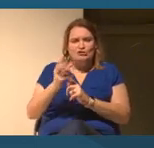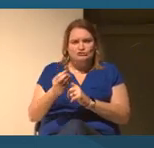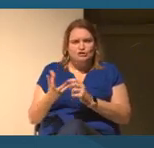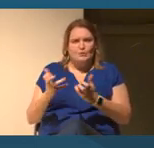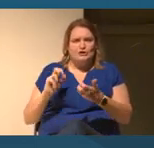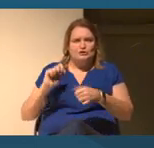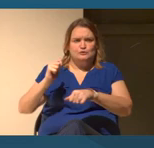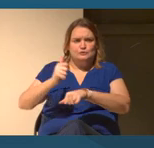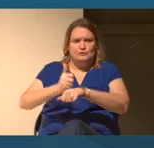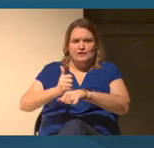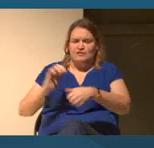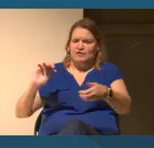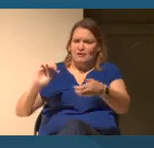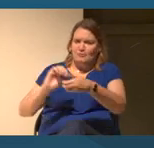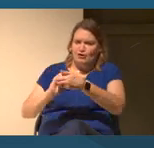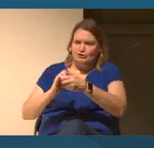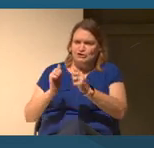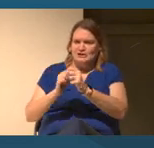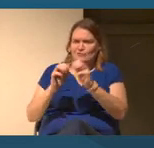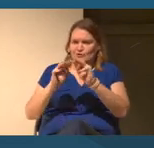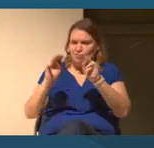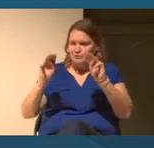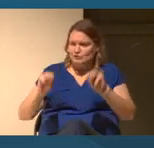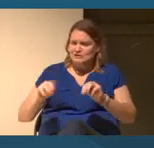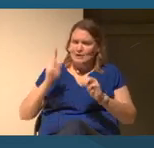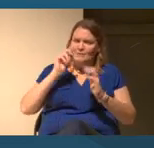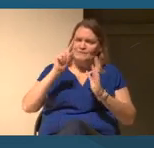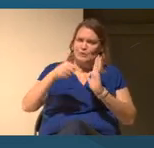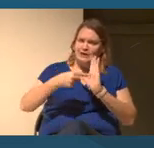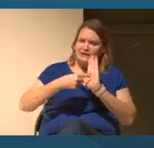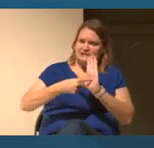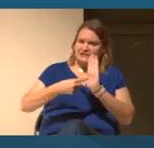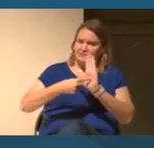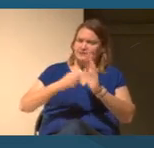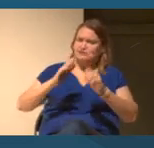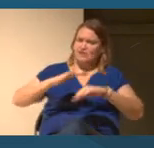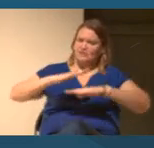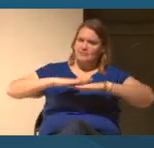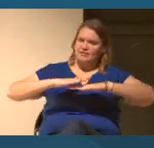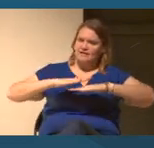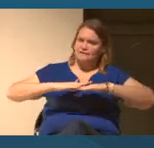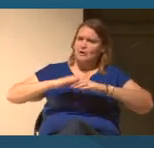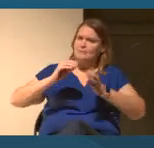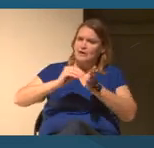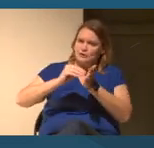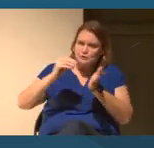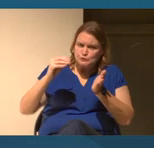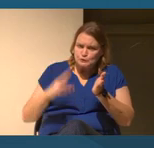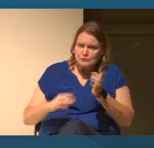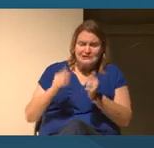Place exhibits on the platform that students and learners, anyone around the world could experience.